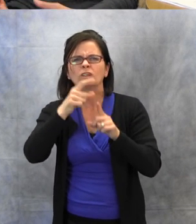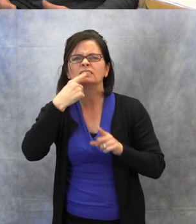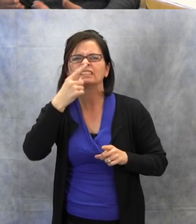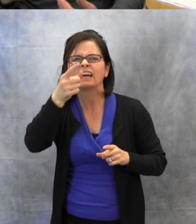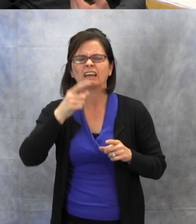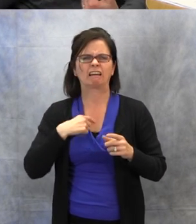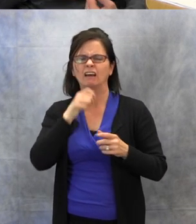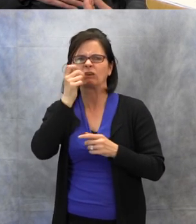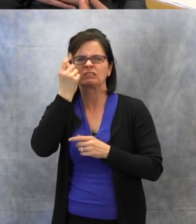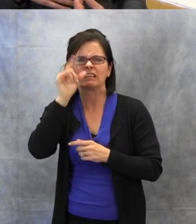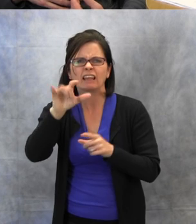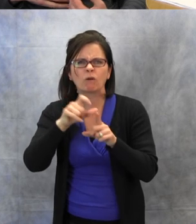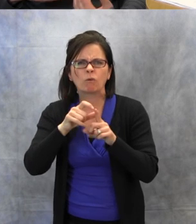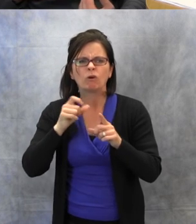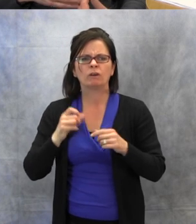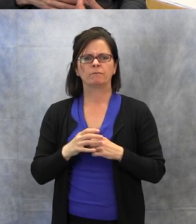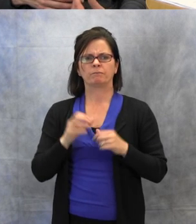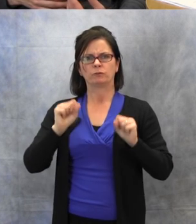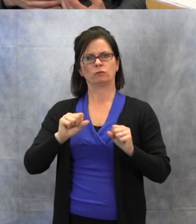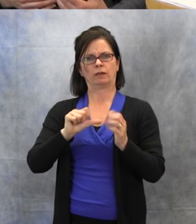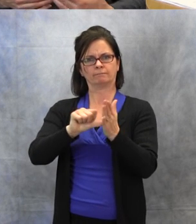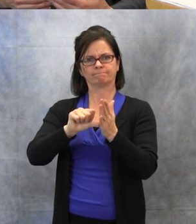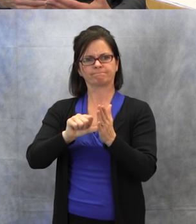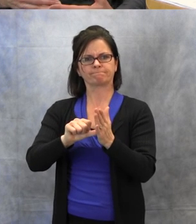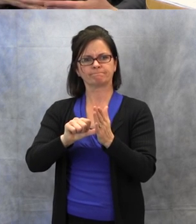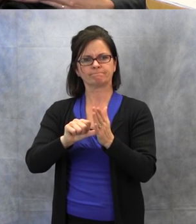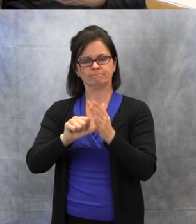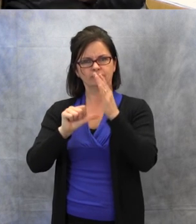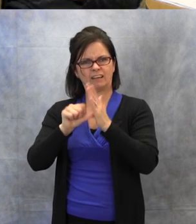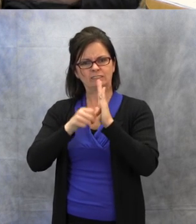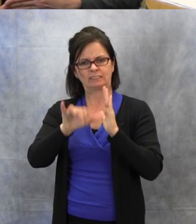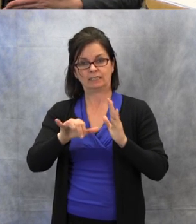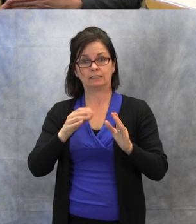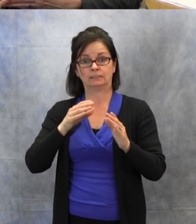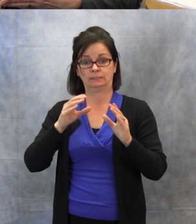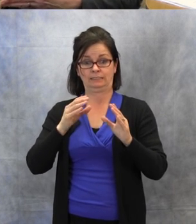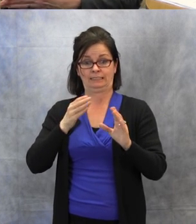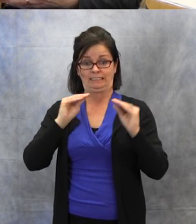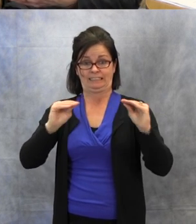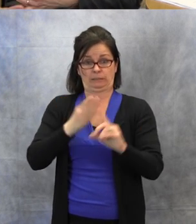So, if you can really emphasize it, pre-teach it beforehand, then when you're teaching your lesson,